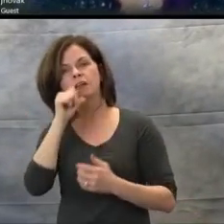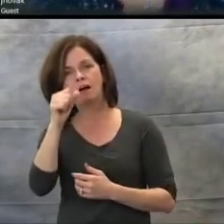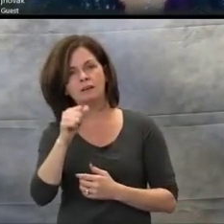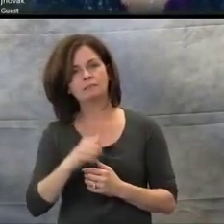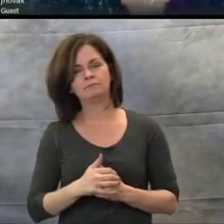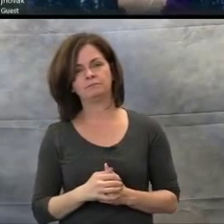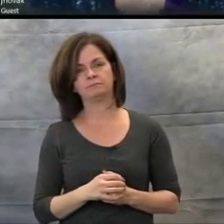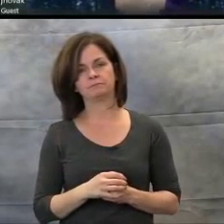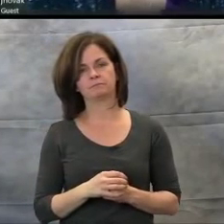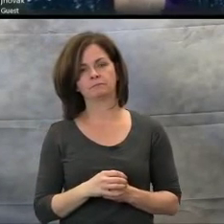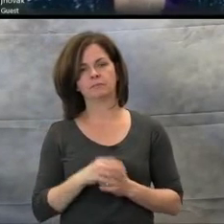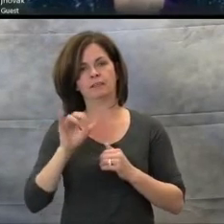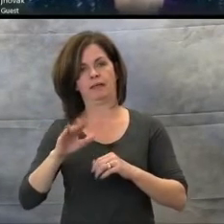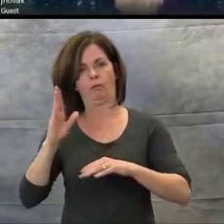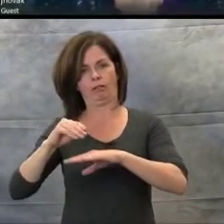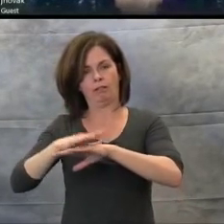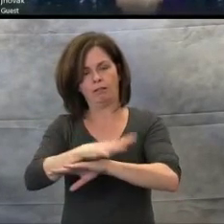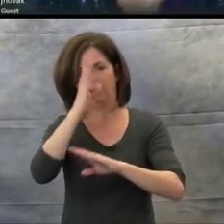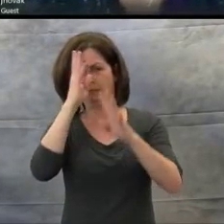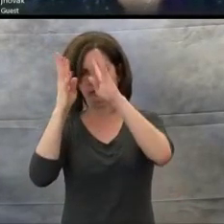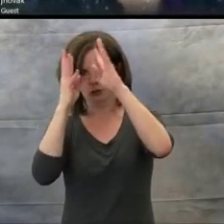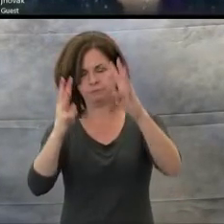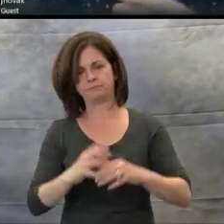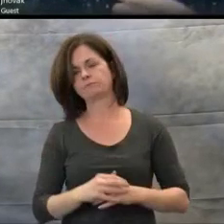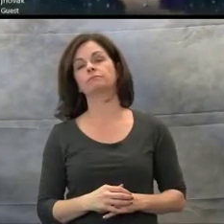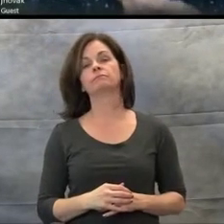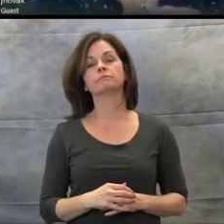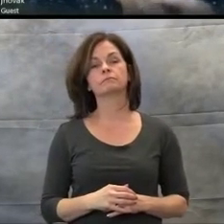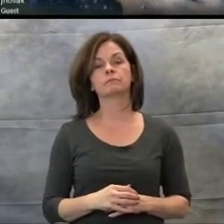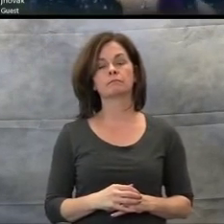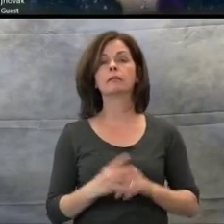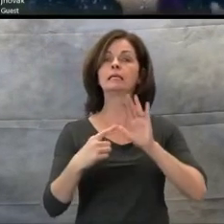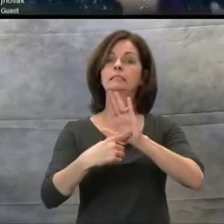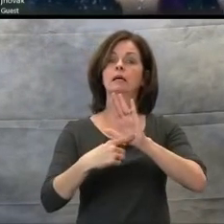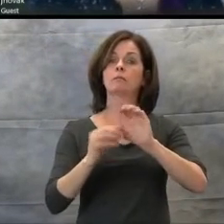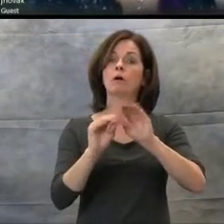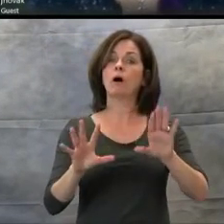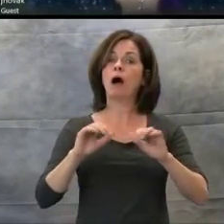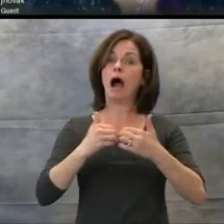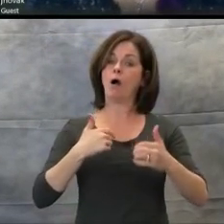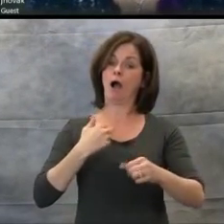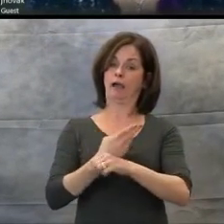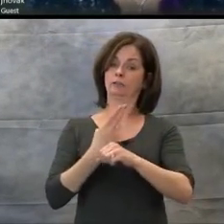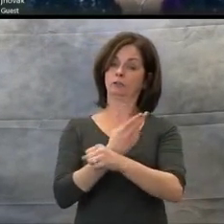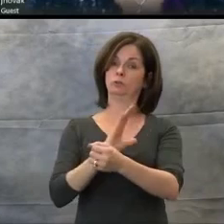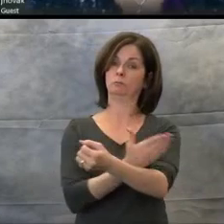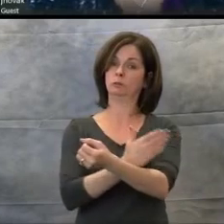I would like to give you an example of how I use music to teach and embed information for a student